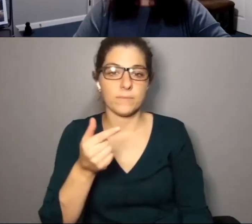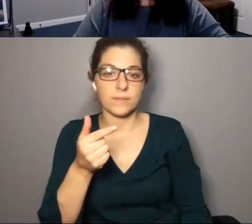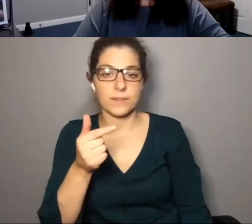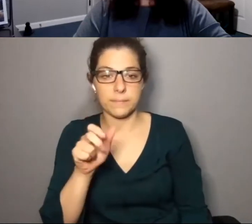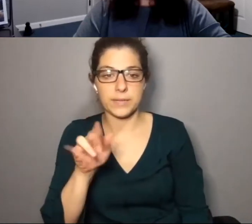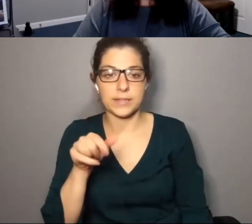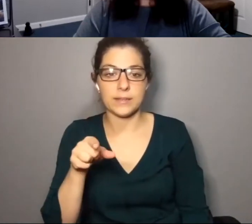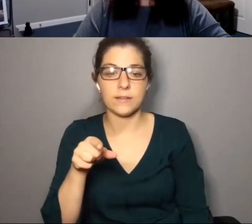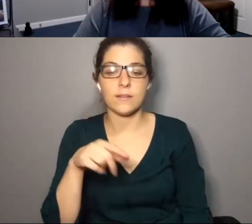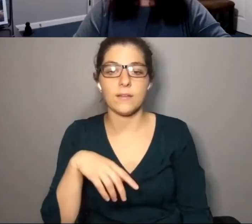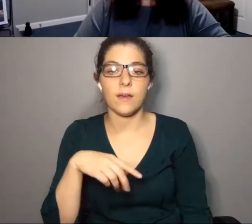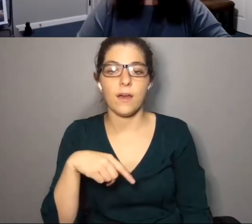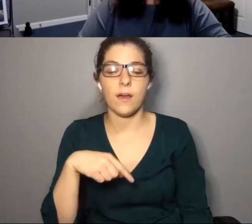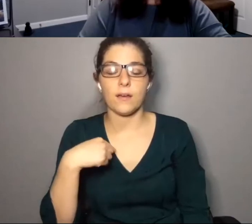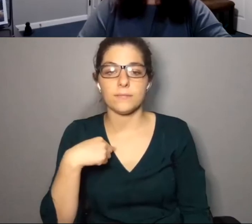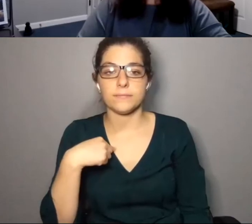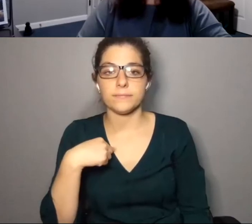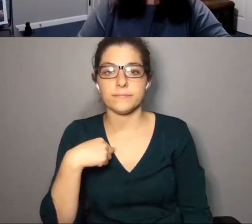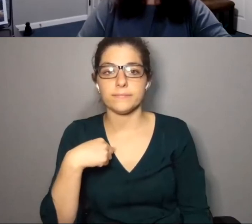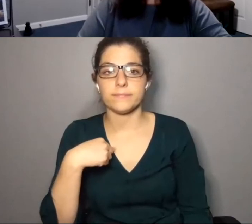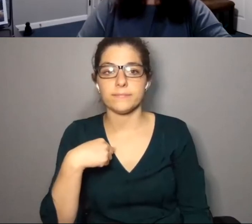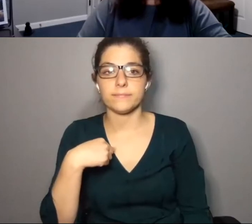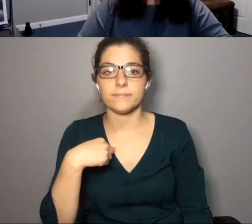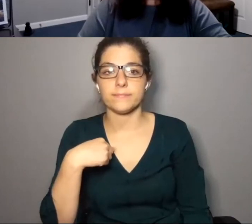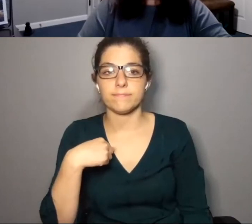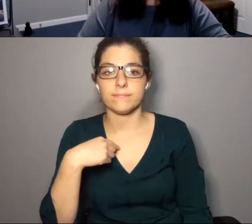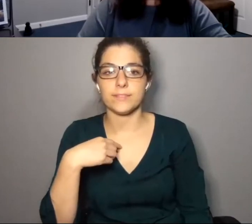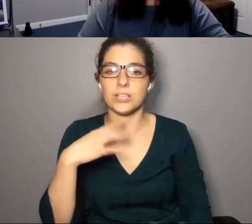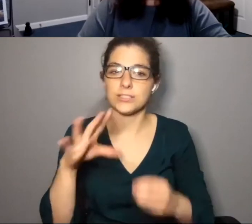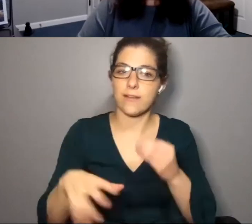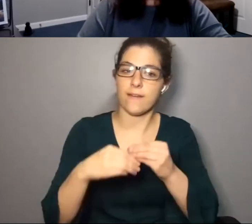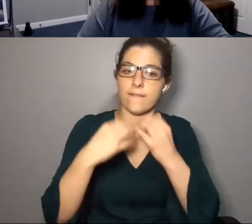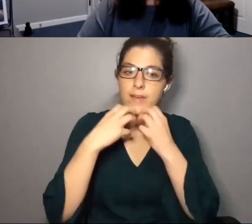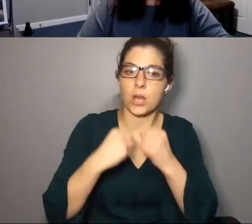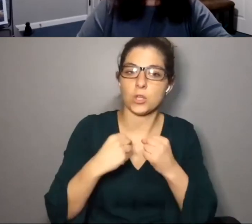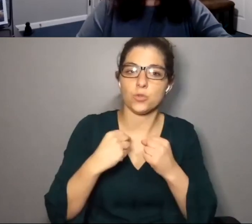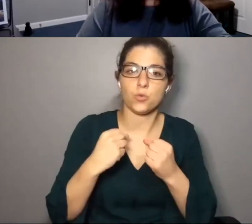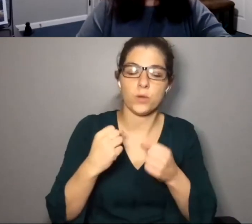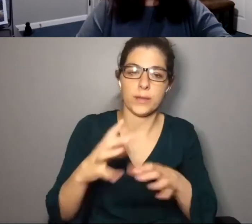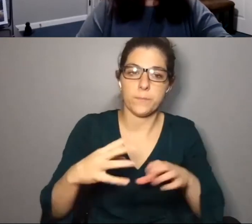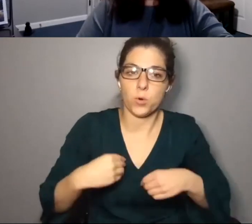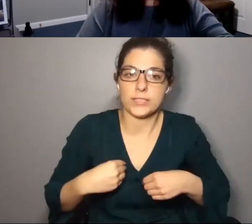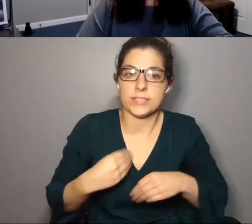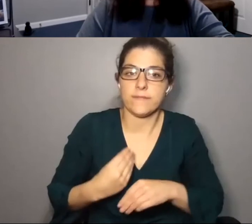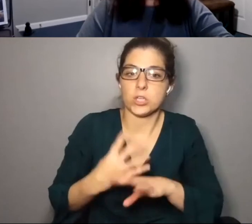. >> JENNY THOMPSON: Yeah , there is such a value-add to embracing some